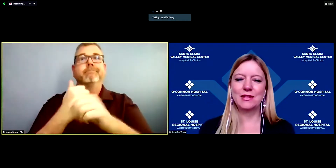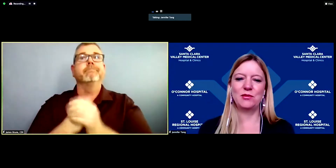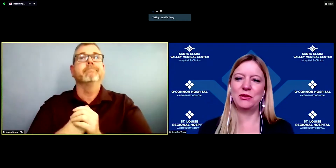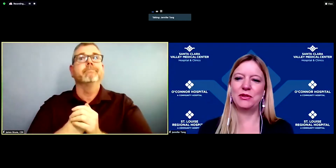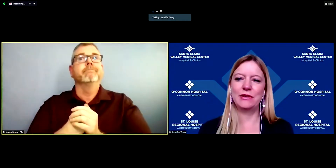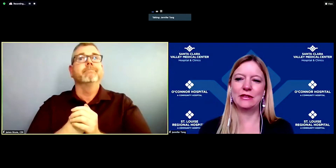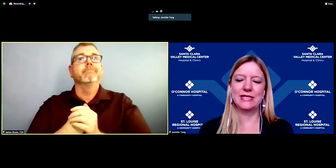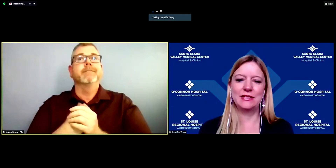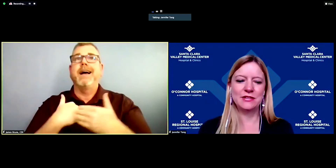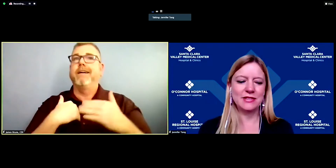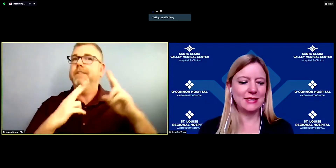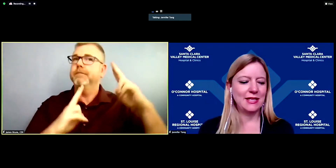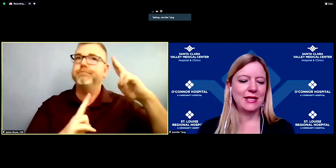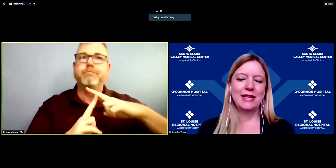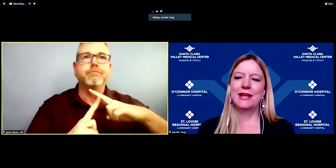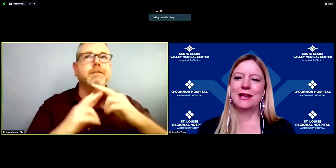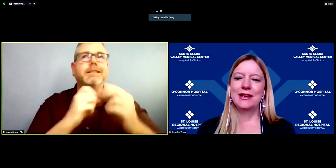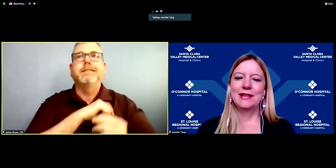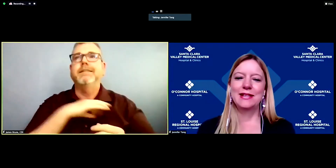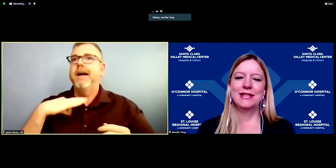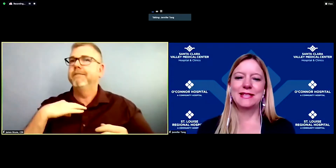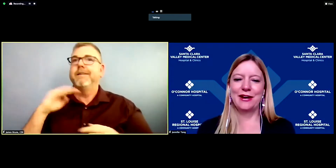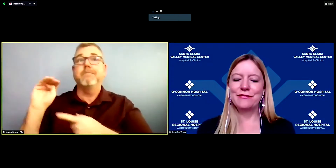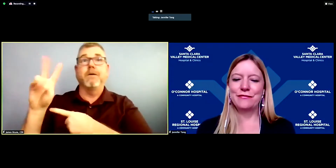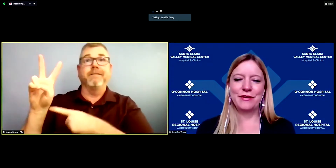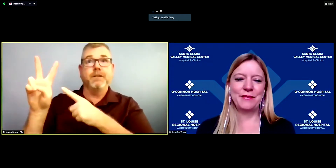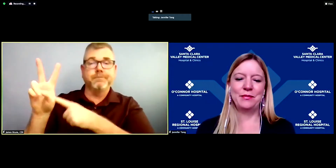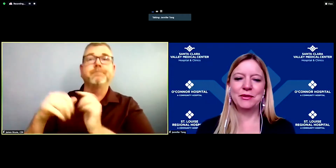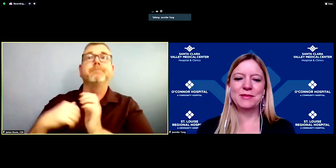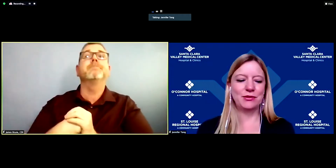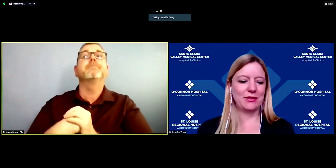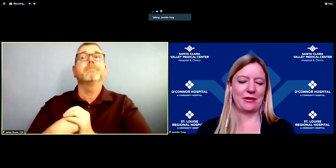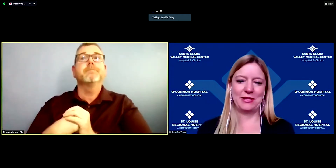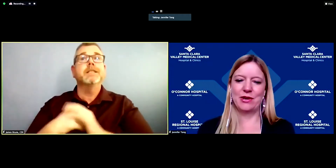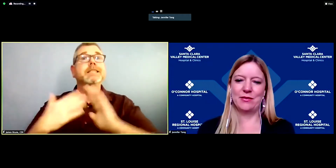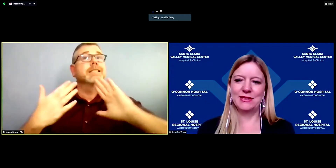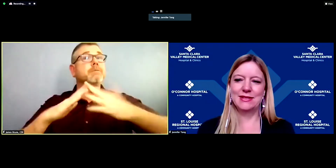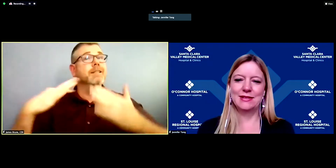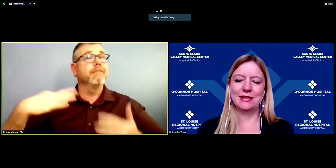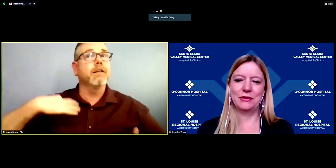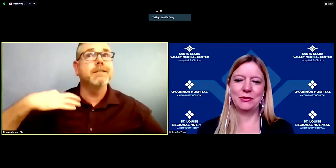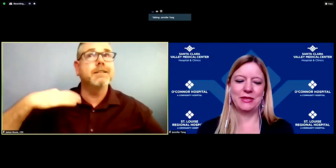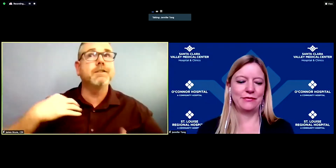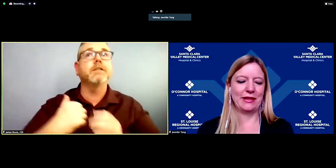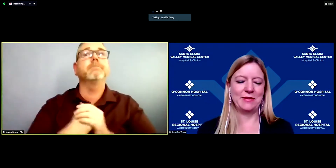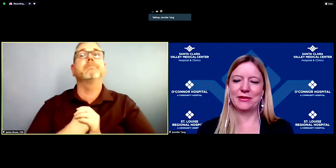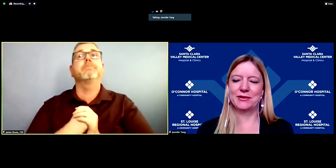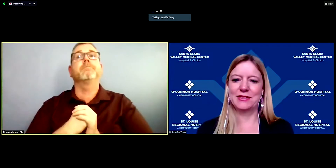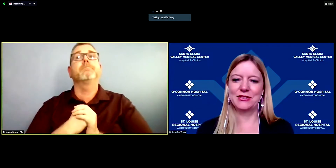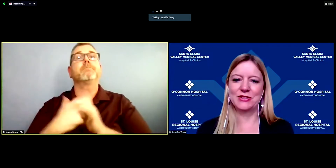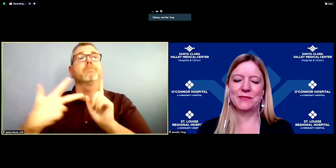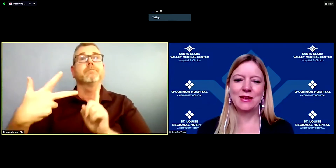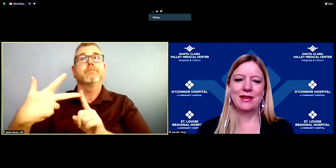community volunteers, staff from multiple county departments including Valley Medical Center,